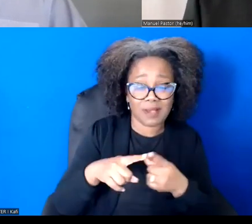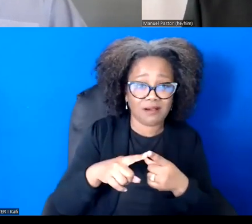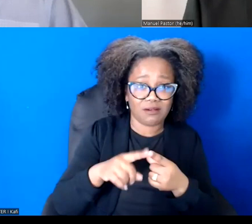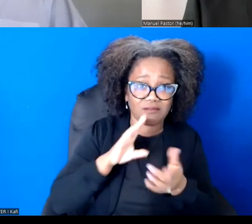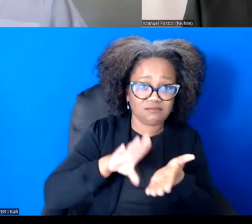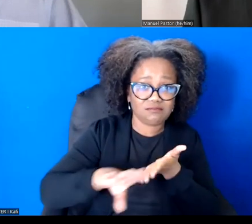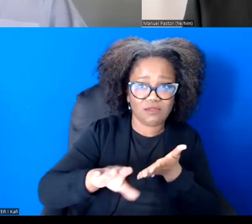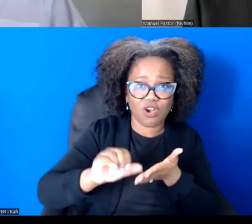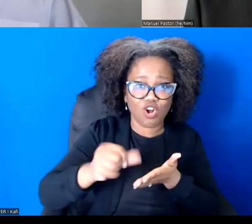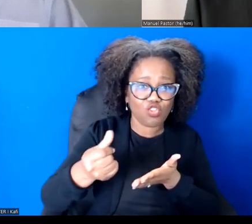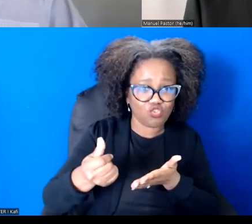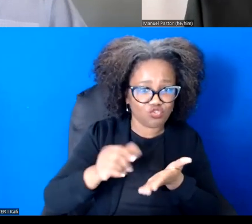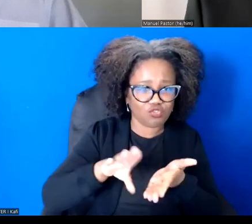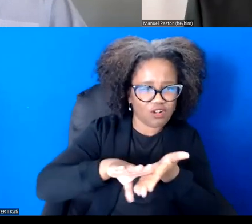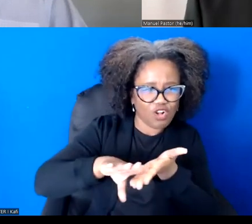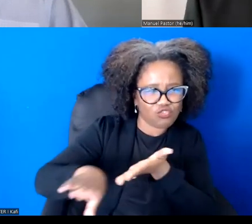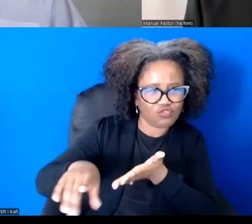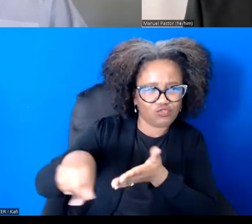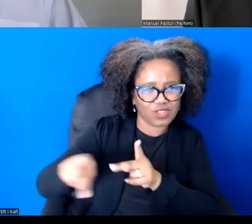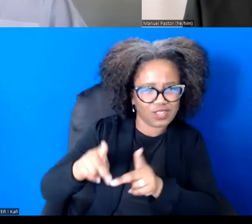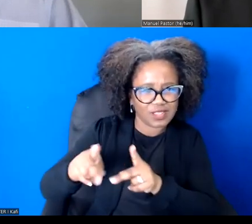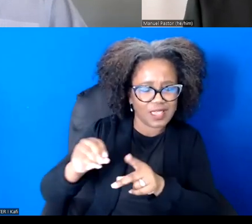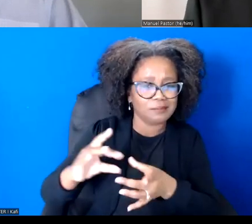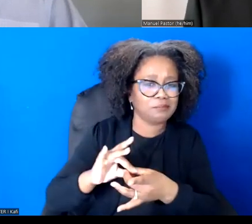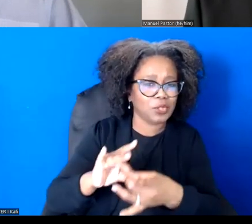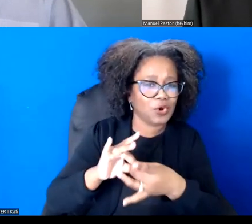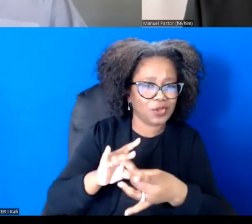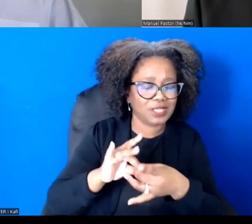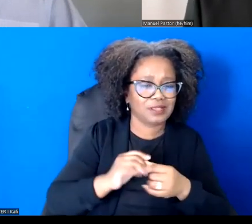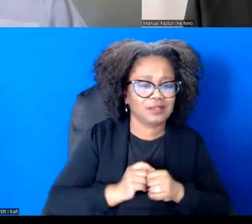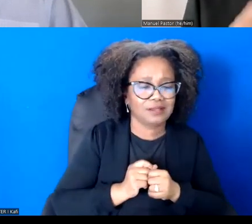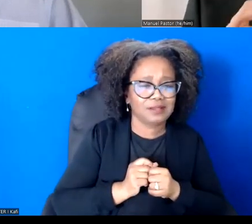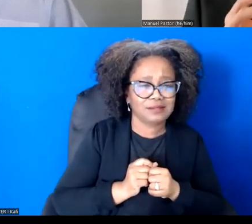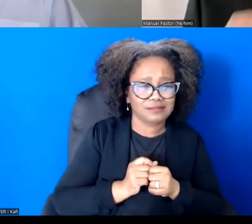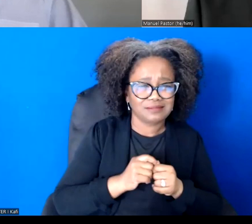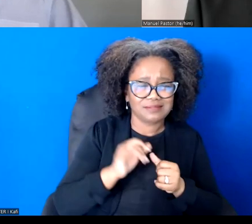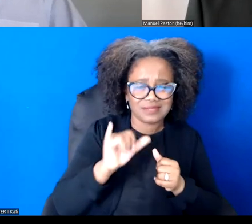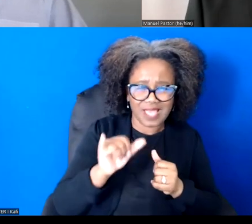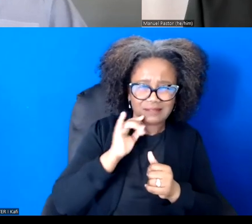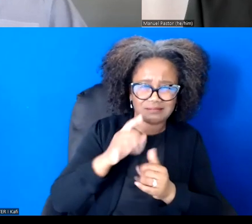here. Can you just talk a little bit about that to lay the groundwork for your thinking?